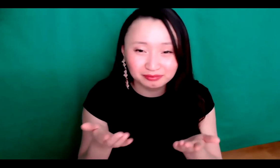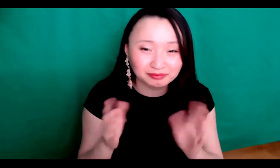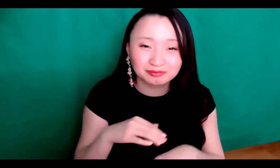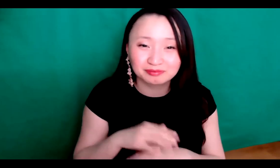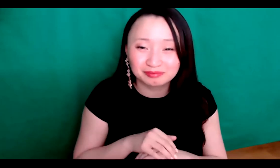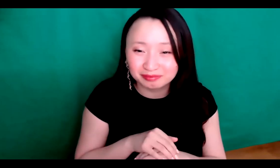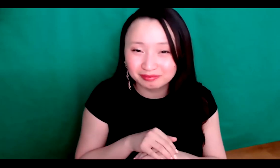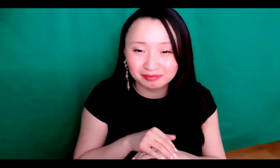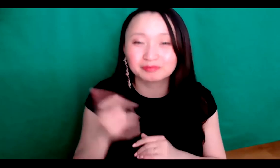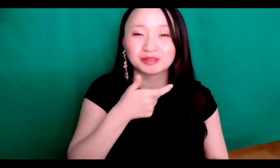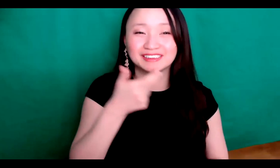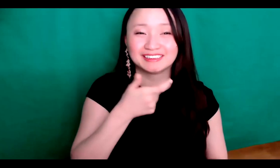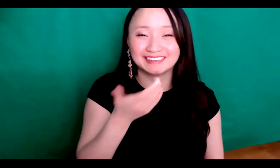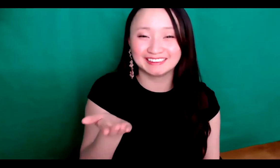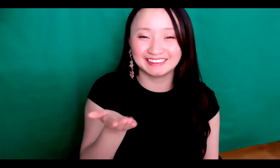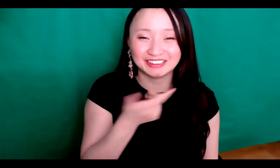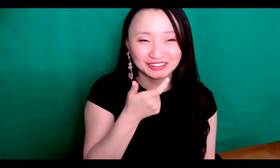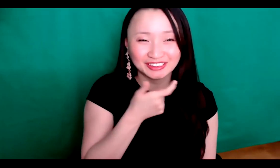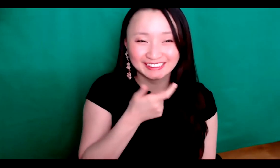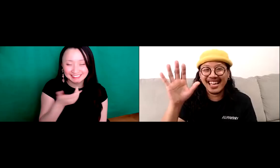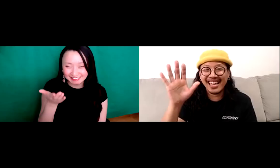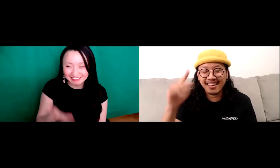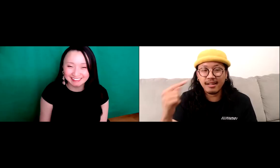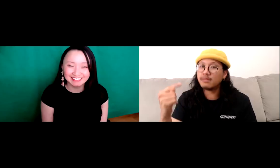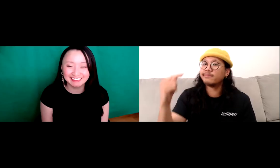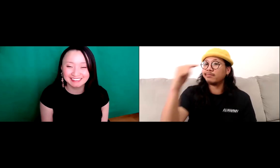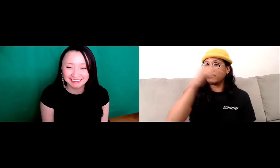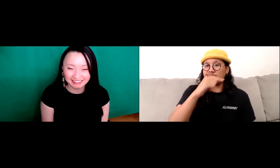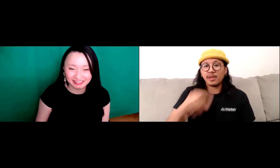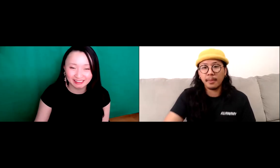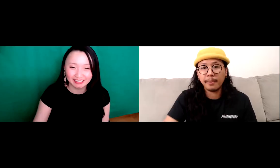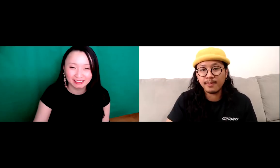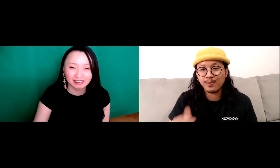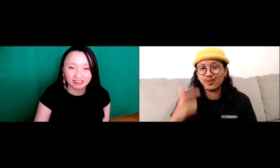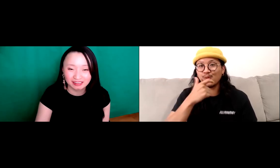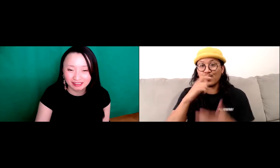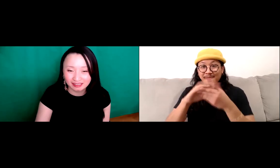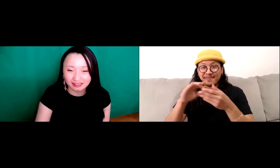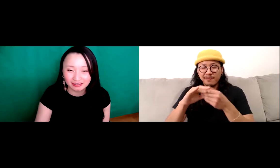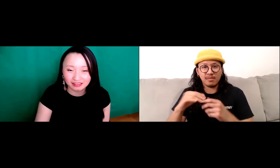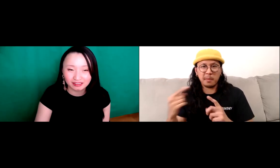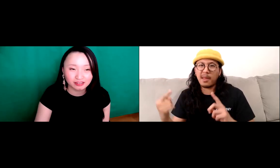wanted to add that in there. Does anybody else want to add anything, Joey.